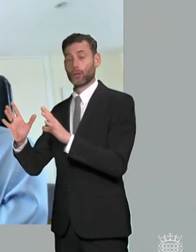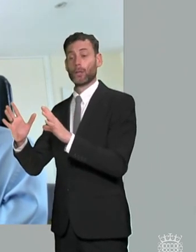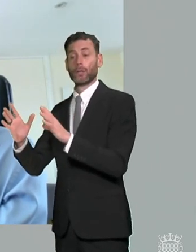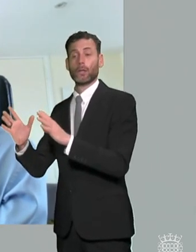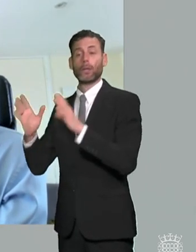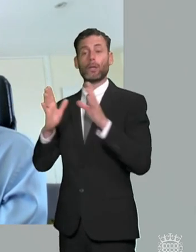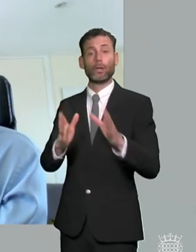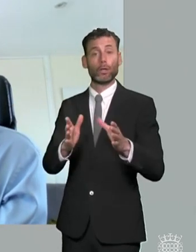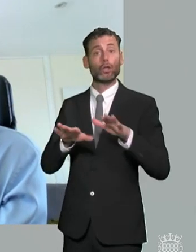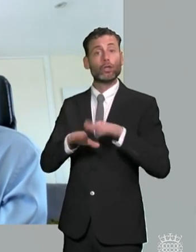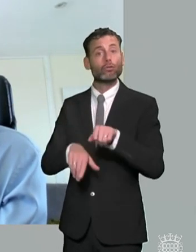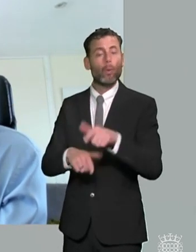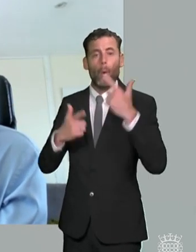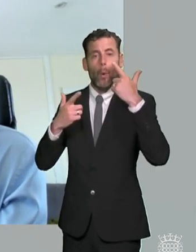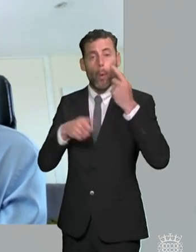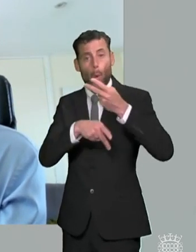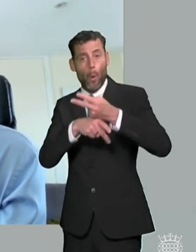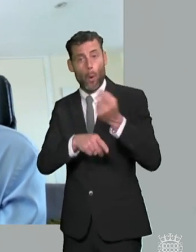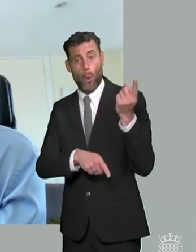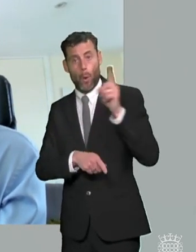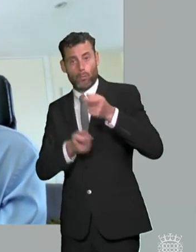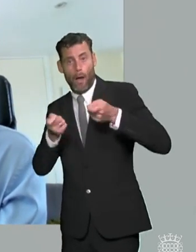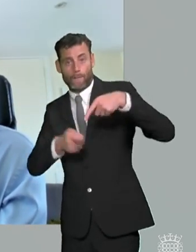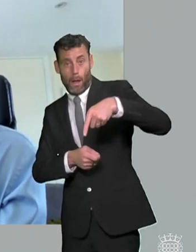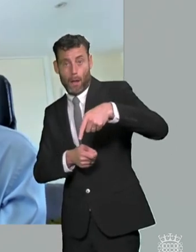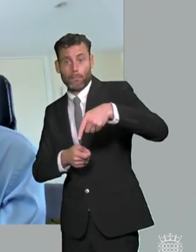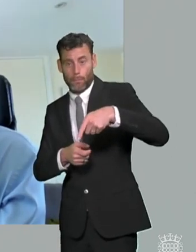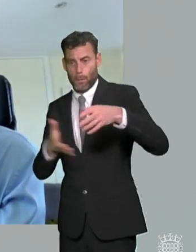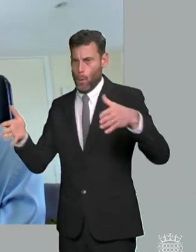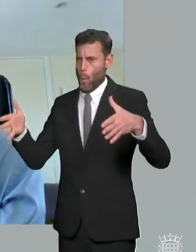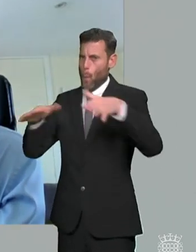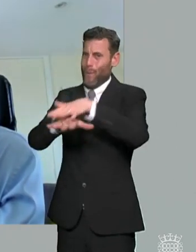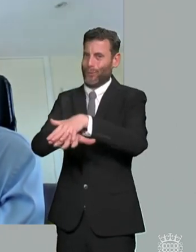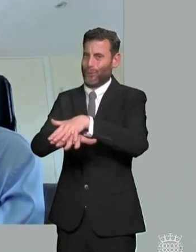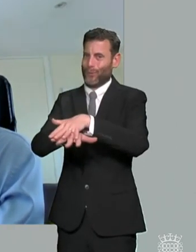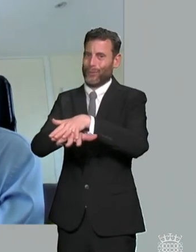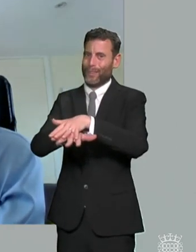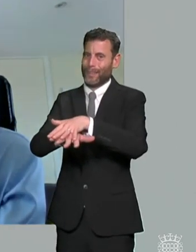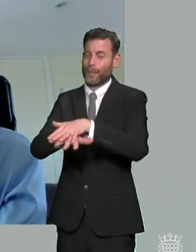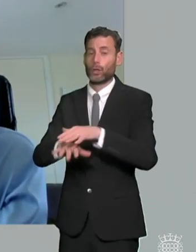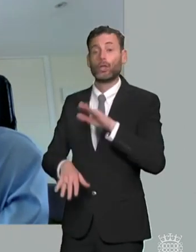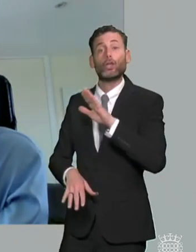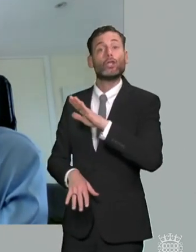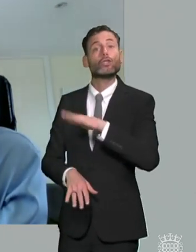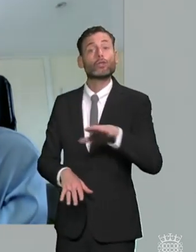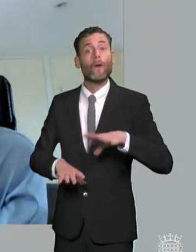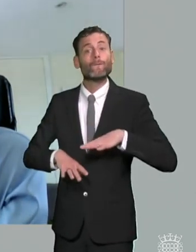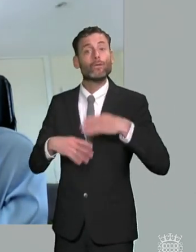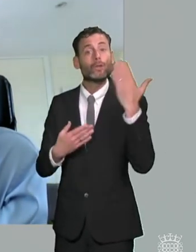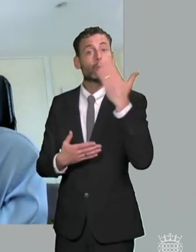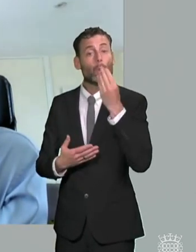between um uh children who um receive free school meals between those in the criminal justice system